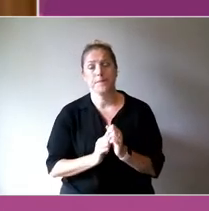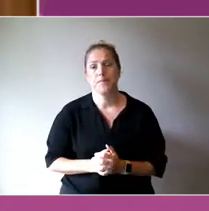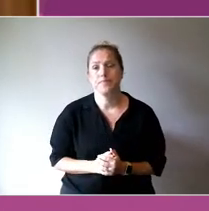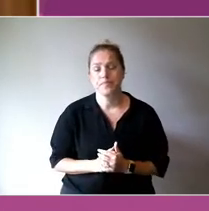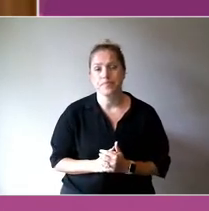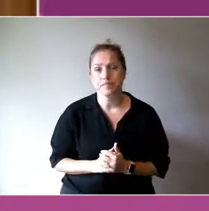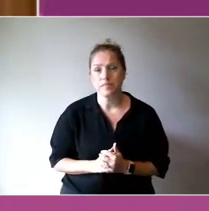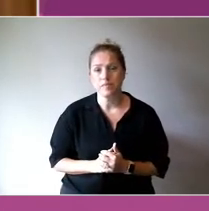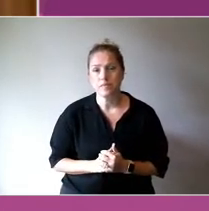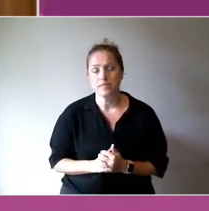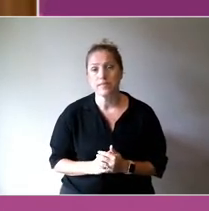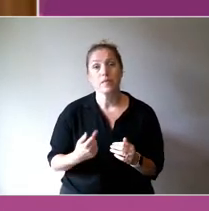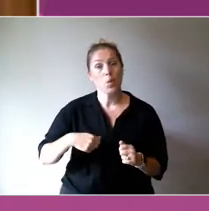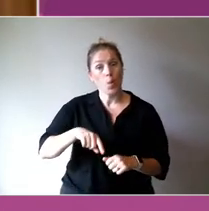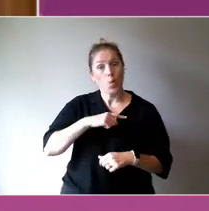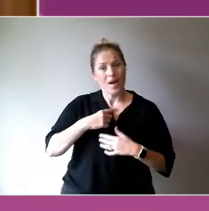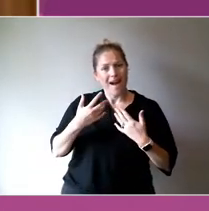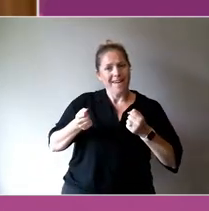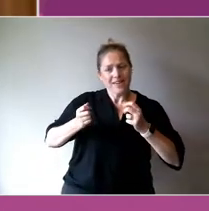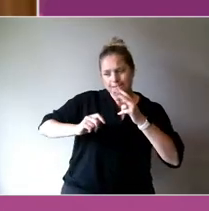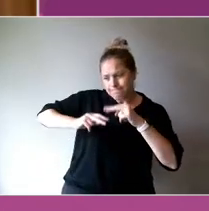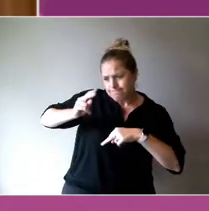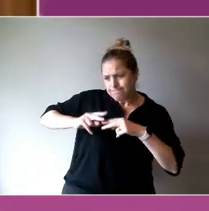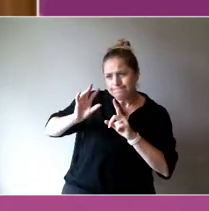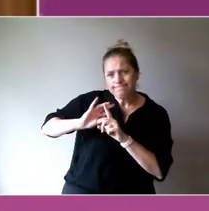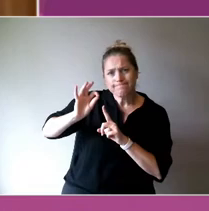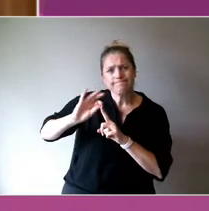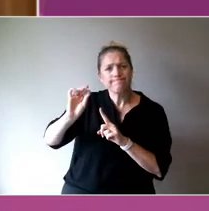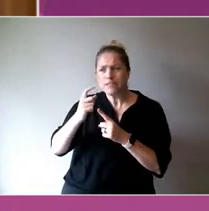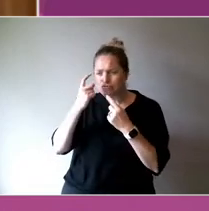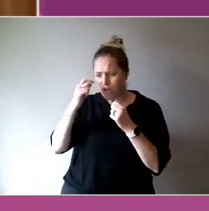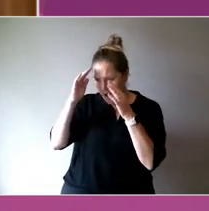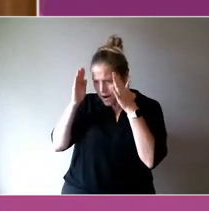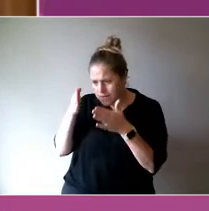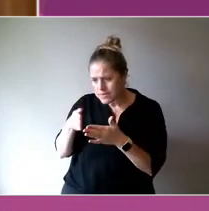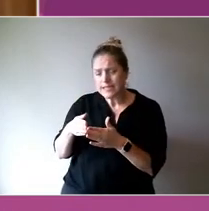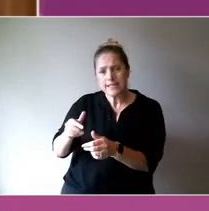We have developed a culture of excellence in music therapy and creative arts theerps